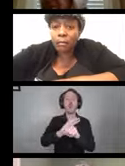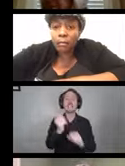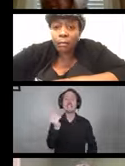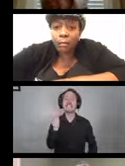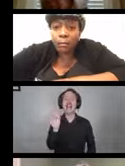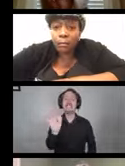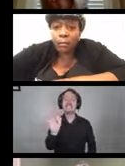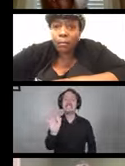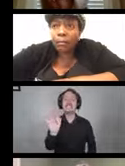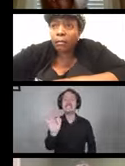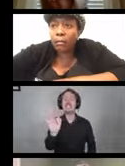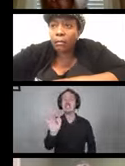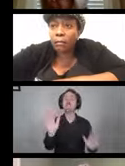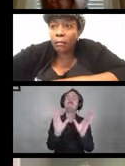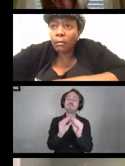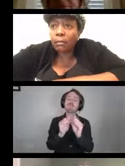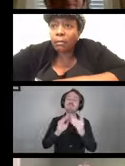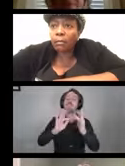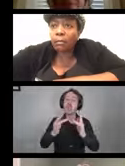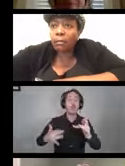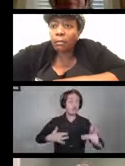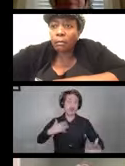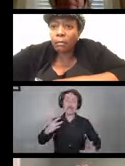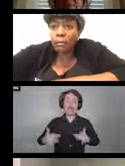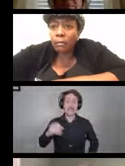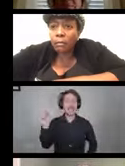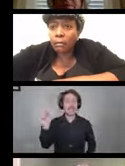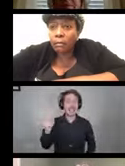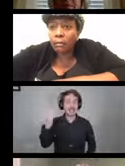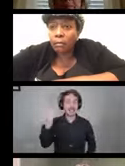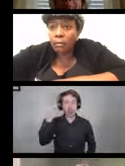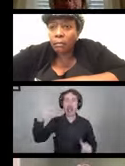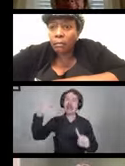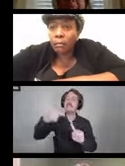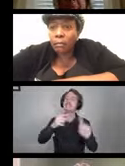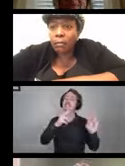that we're excited about because these topics came from you.